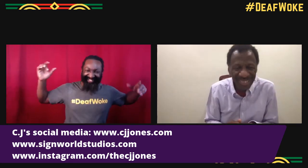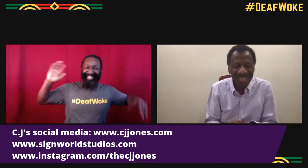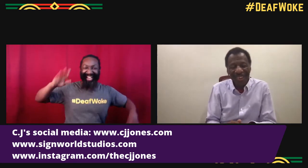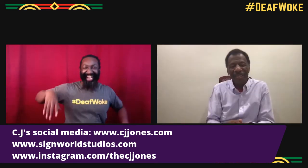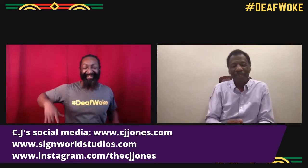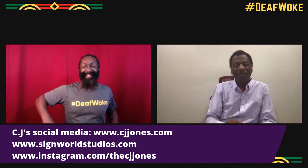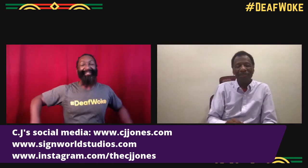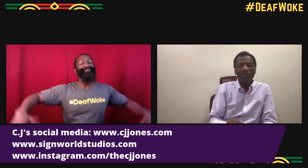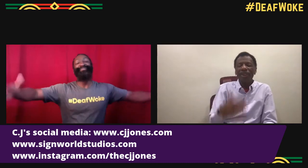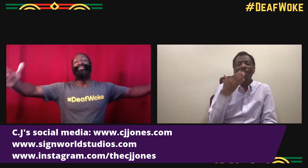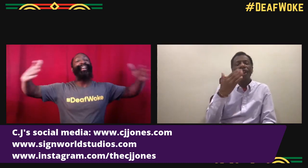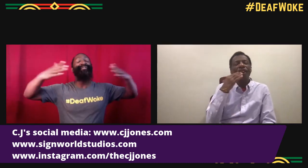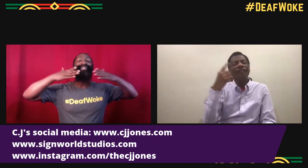Yeah, if you can think it